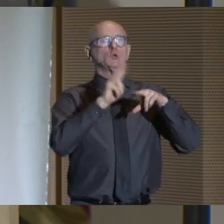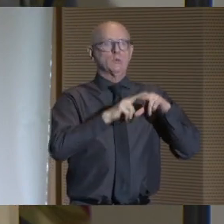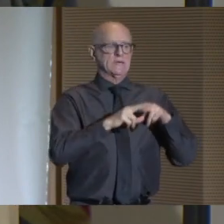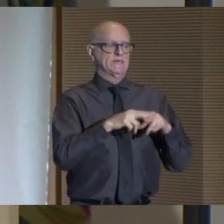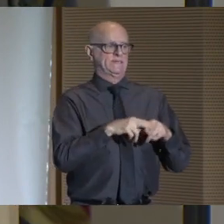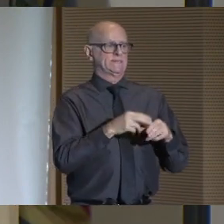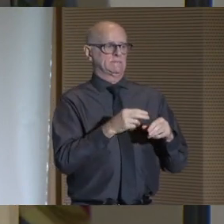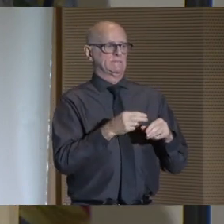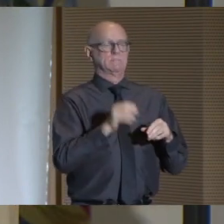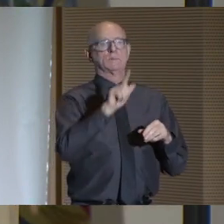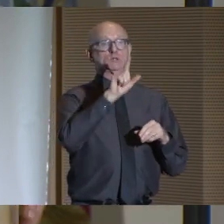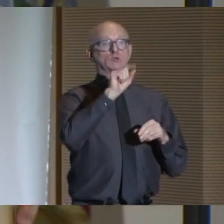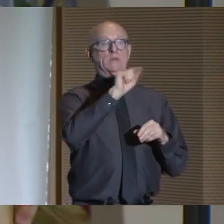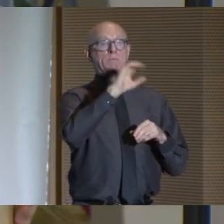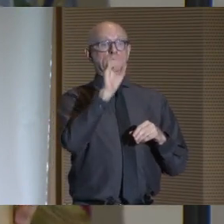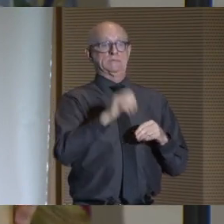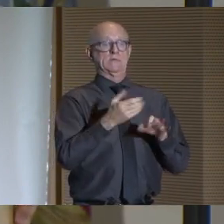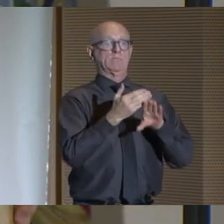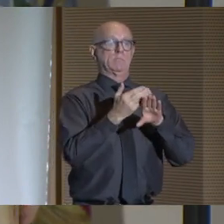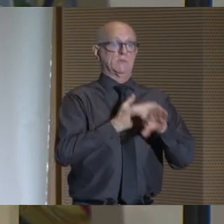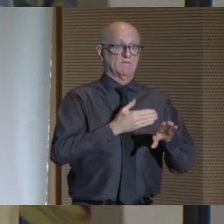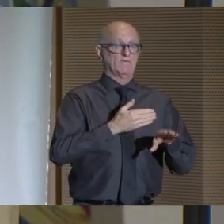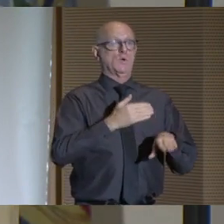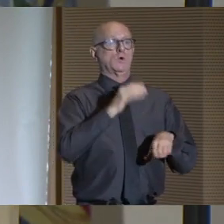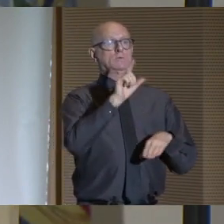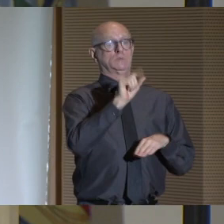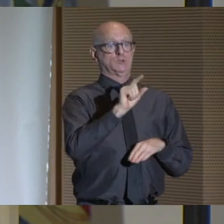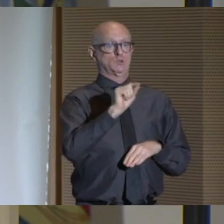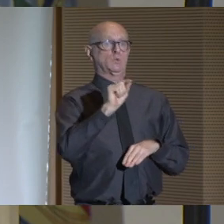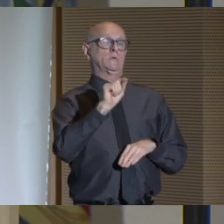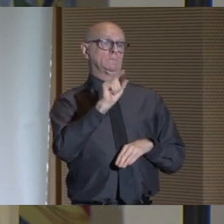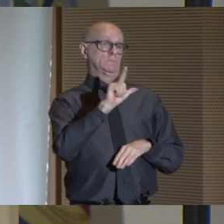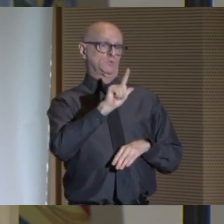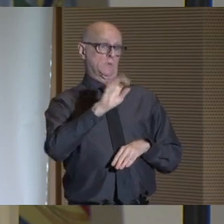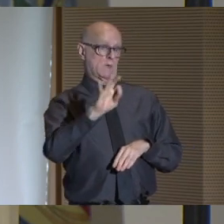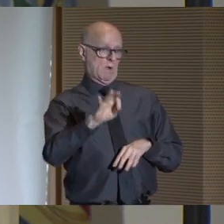Our goal is to increase that number by 20% by the end of the decade.